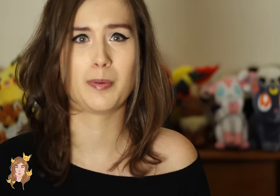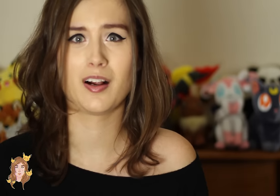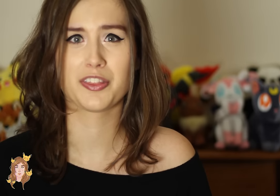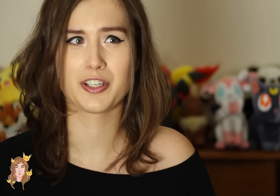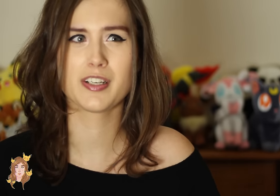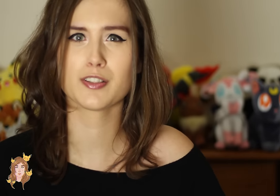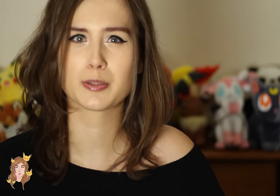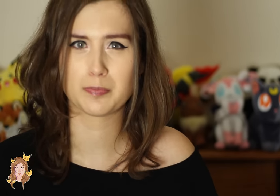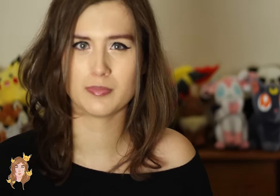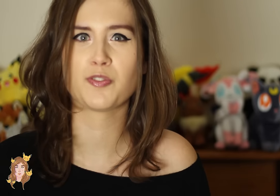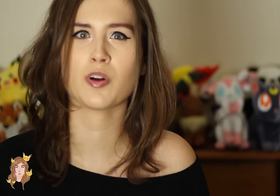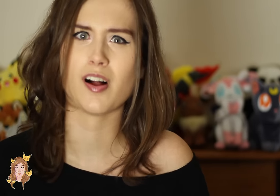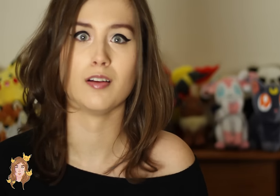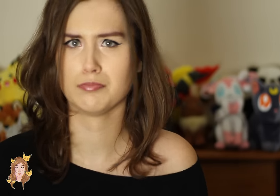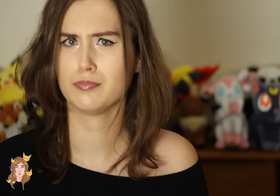About 30 years before then.